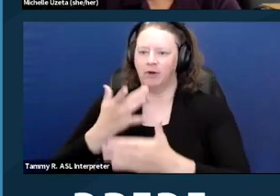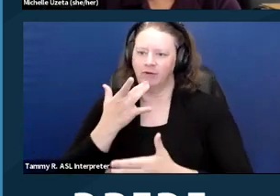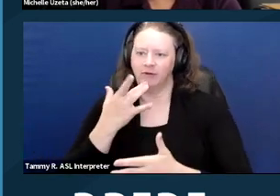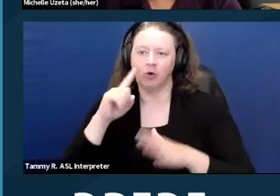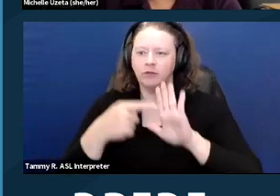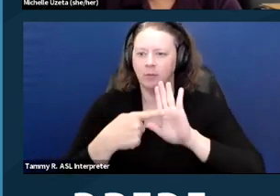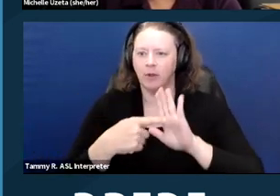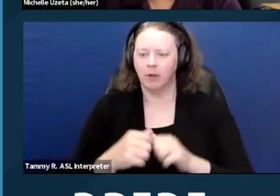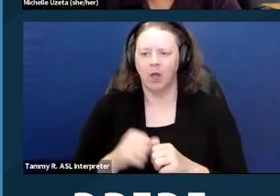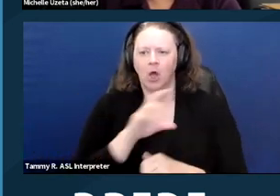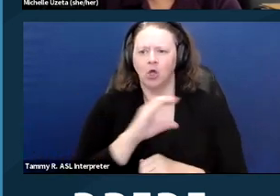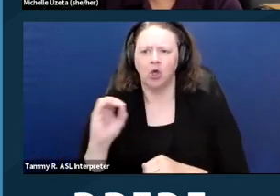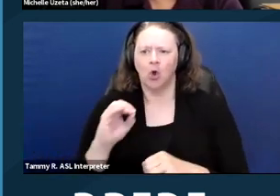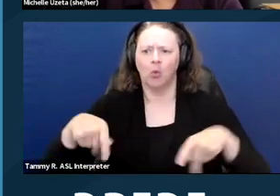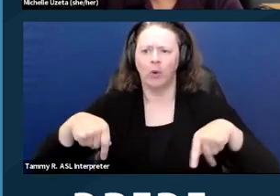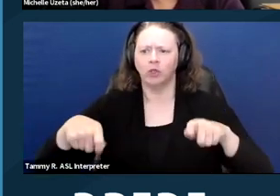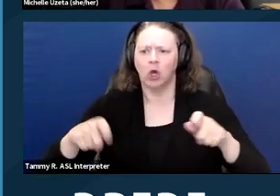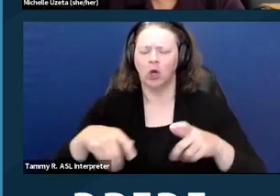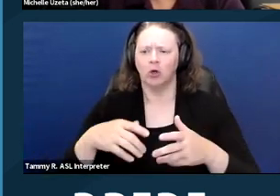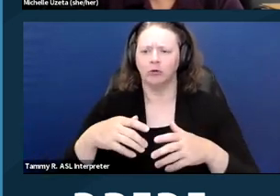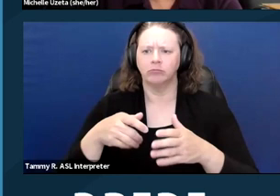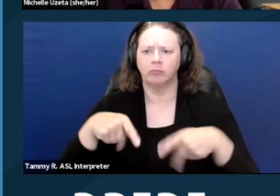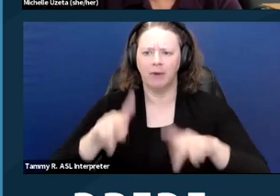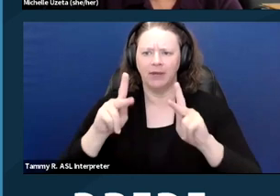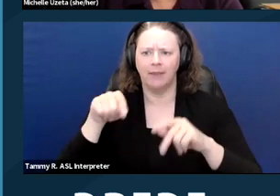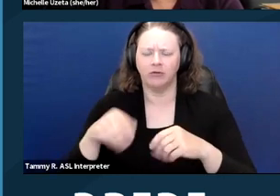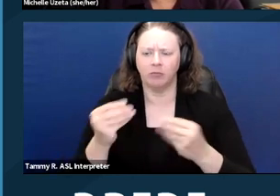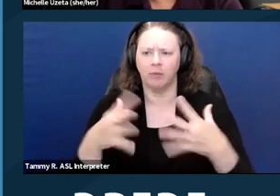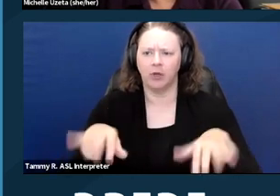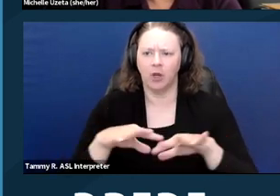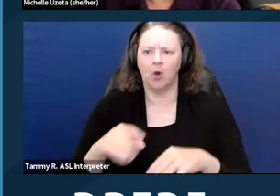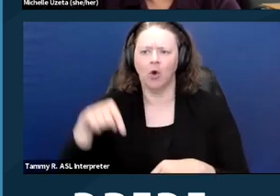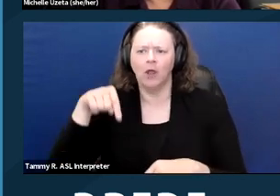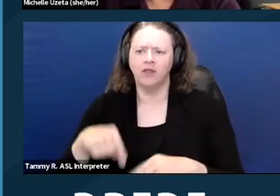"no wheelchairs allowed at this property," or "This property is for active seniors only,"